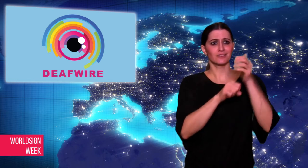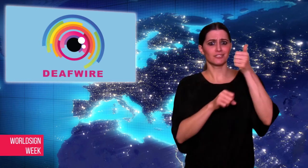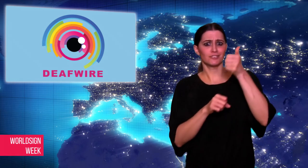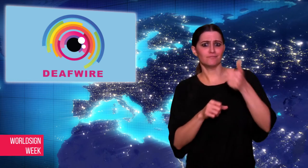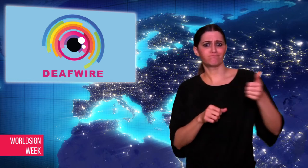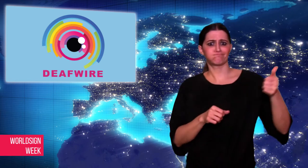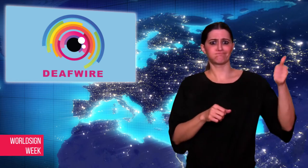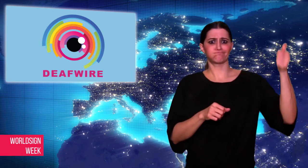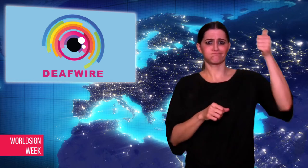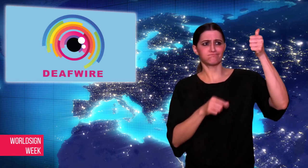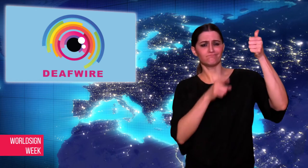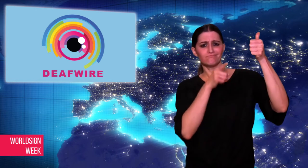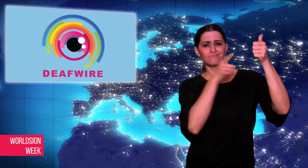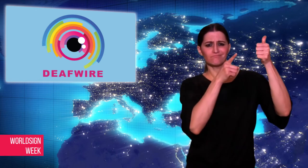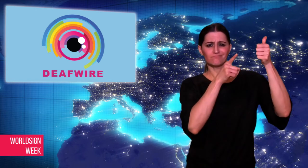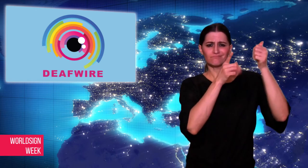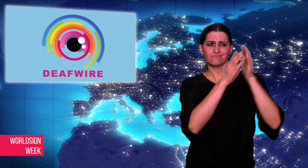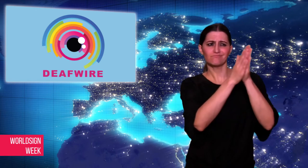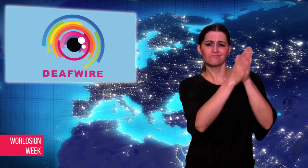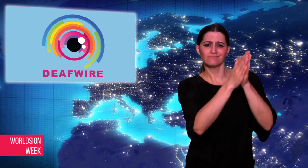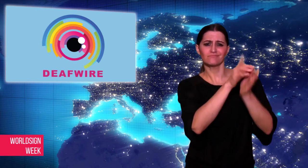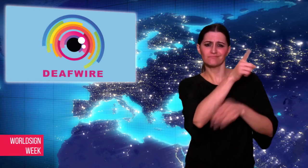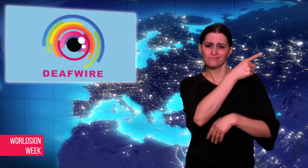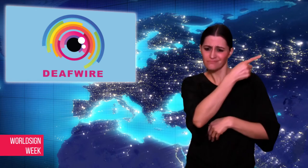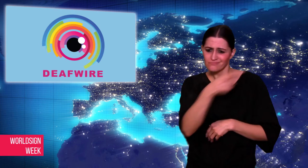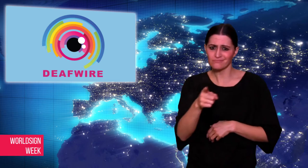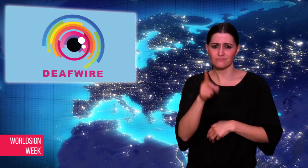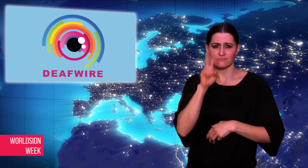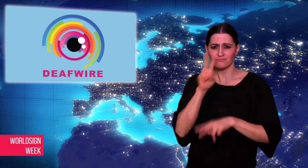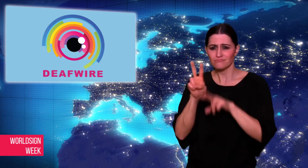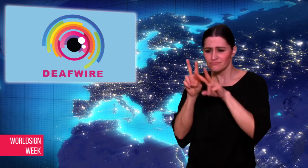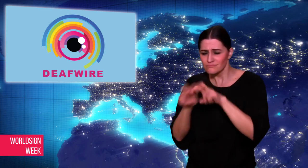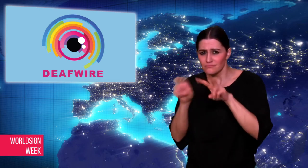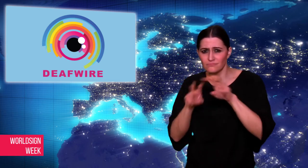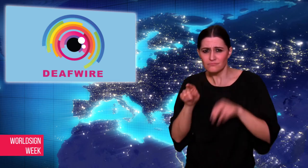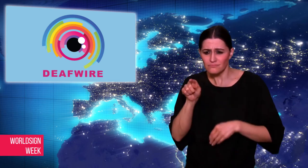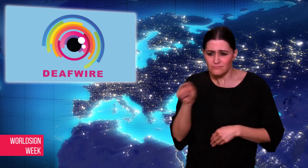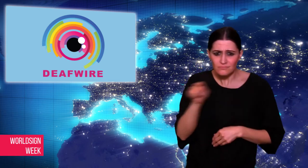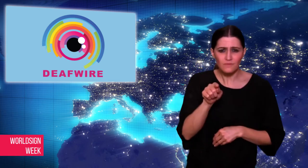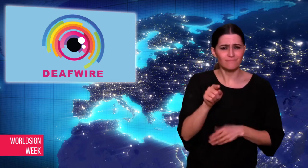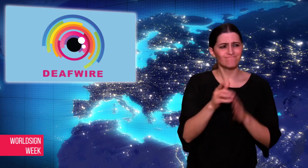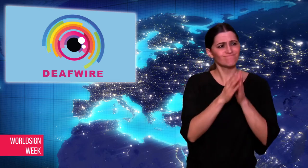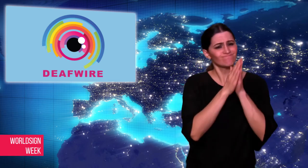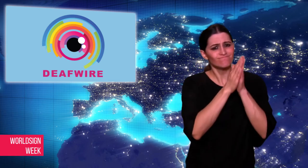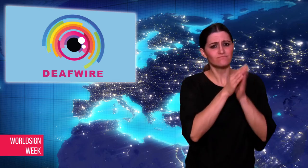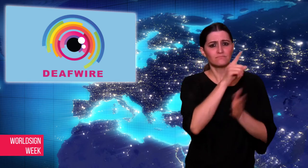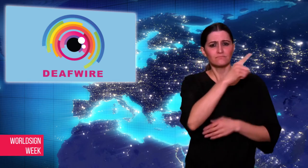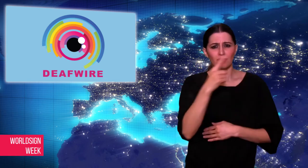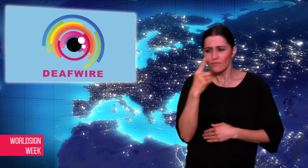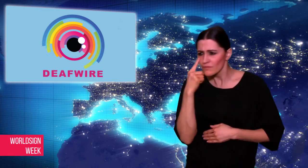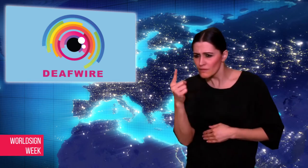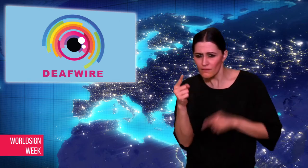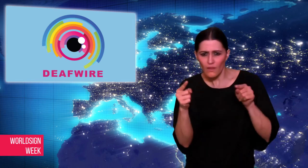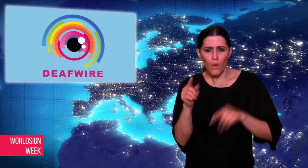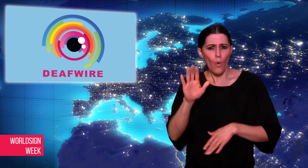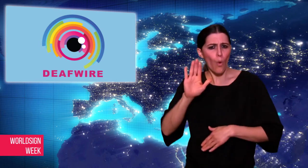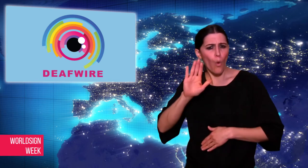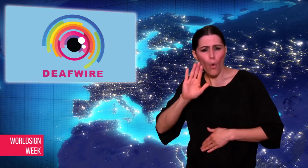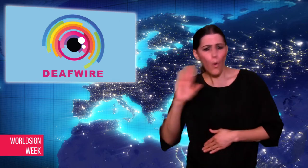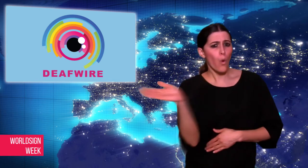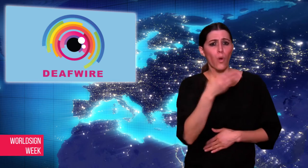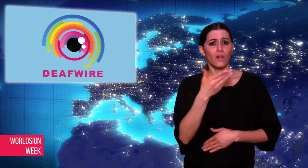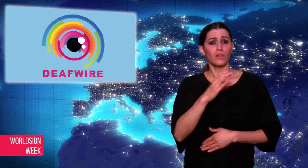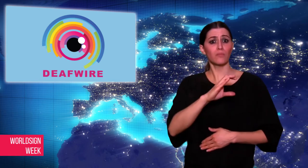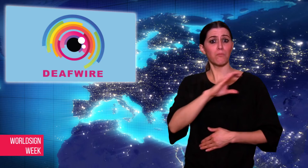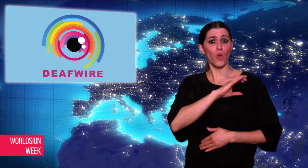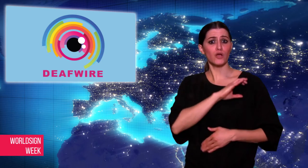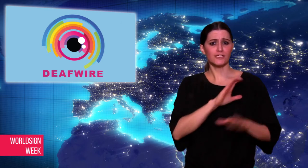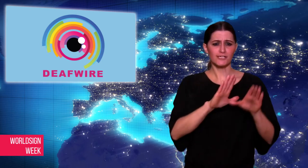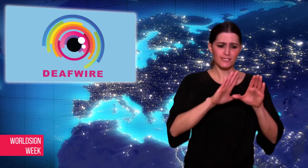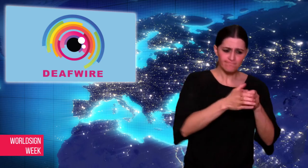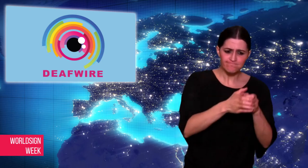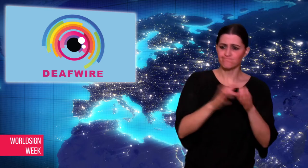departments comply with federal and